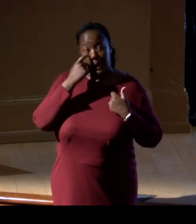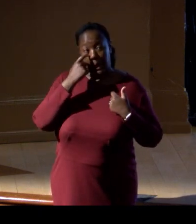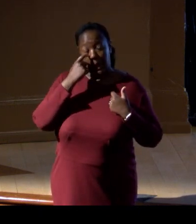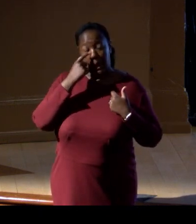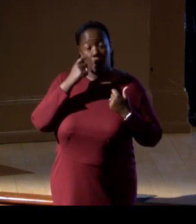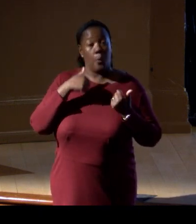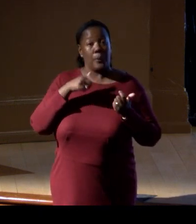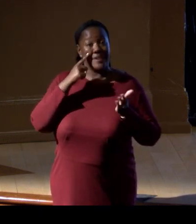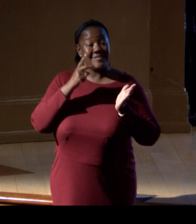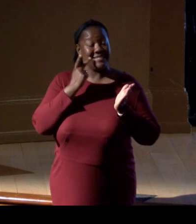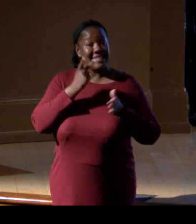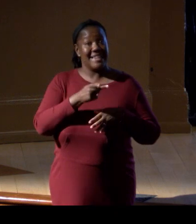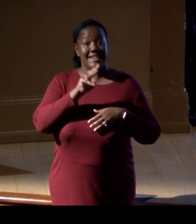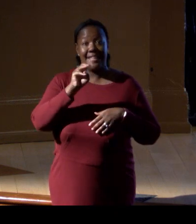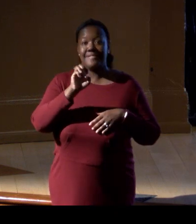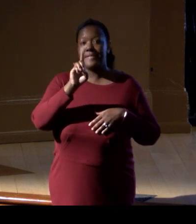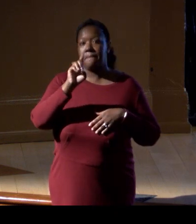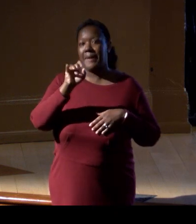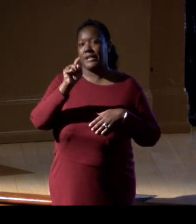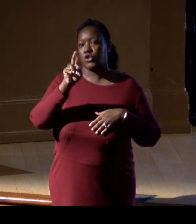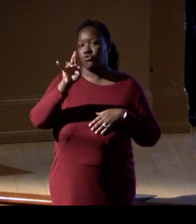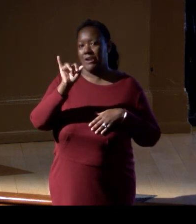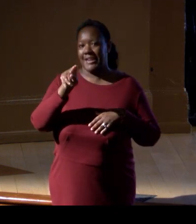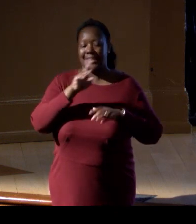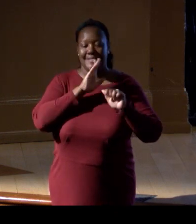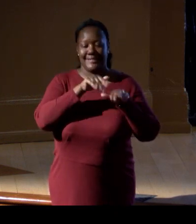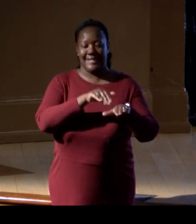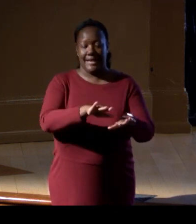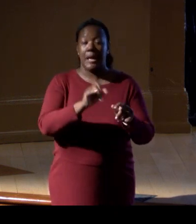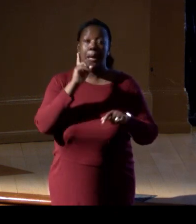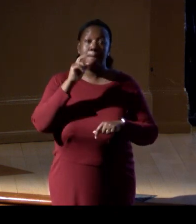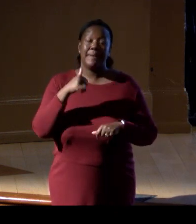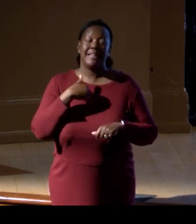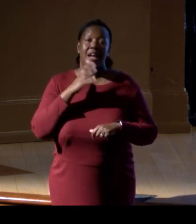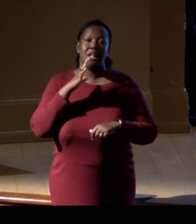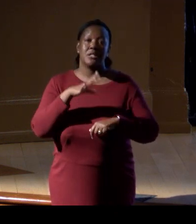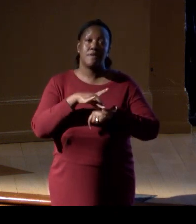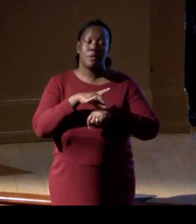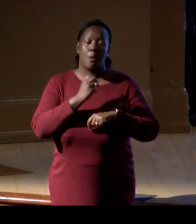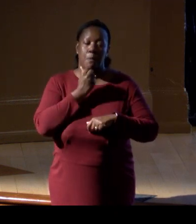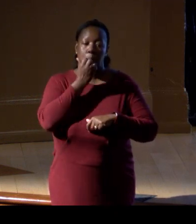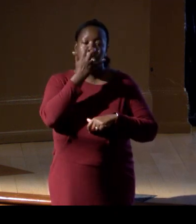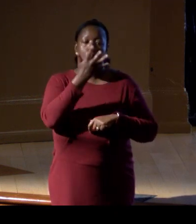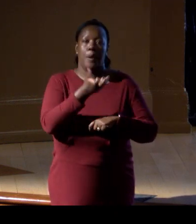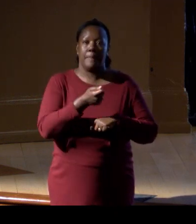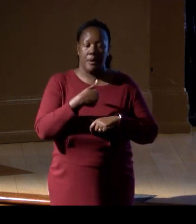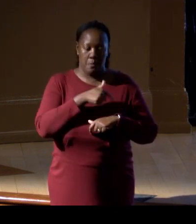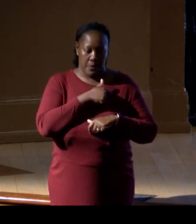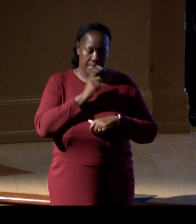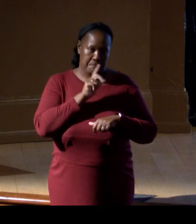because of warming, we've been able to do an analysis on our data from 30 years